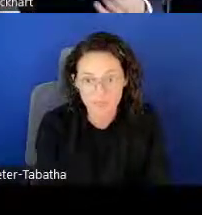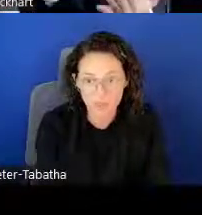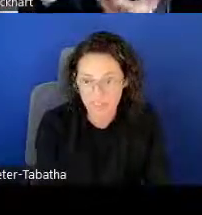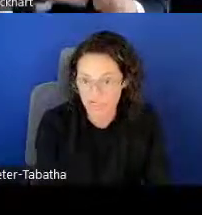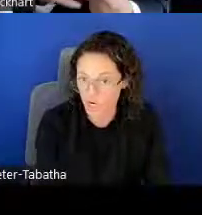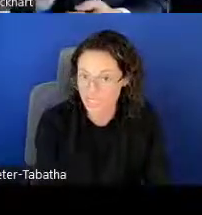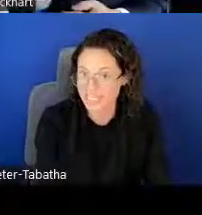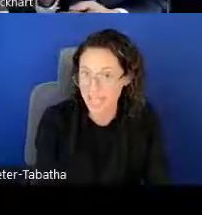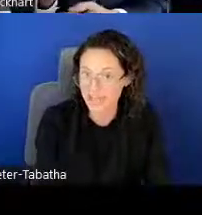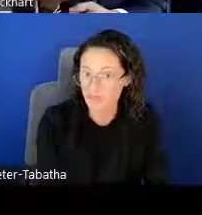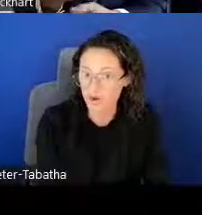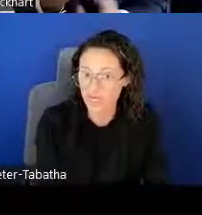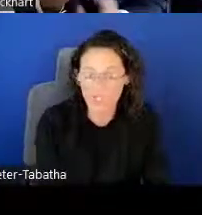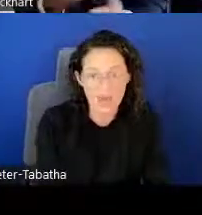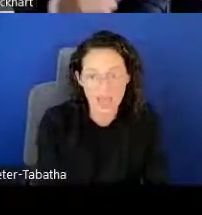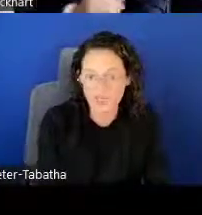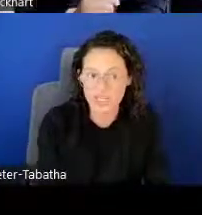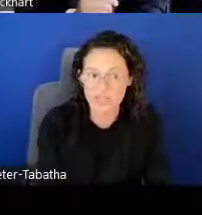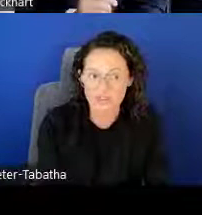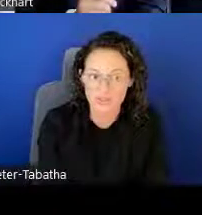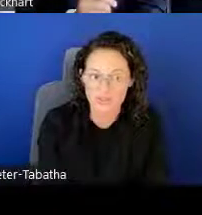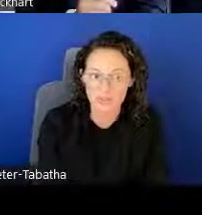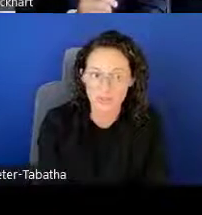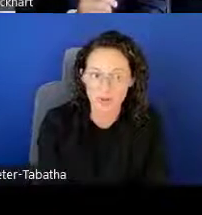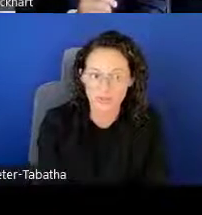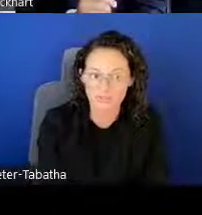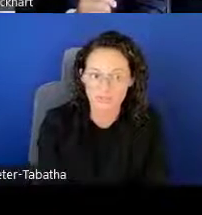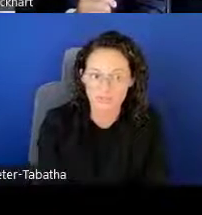You could start today if you wanted. You don't have to wait until September 1.